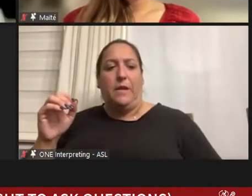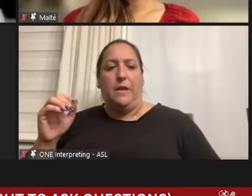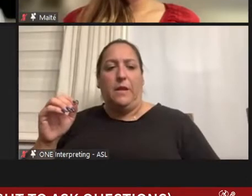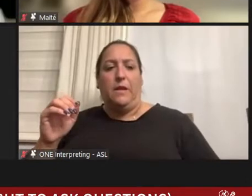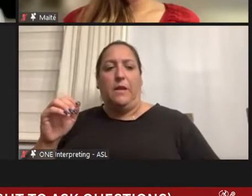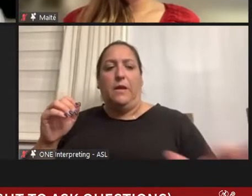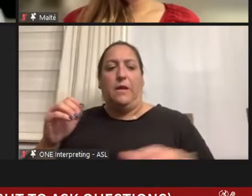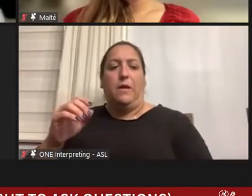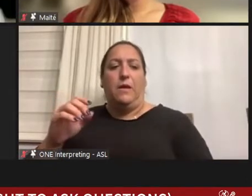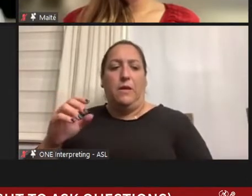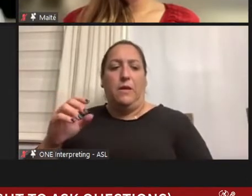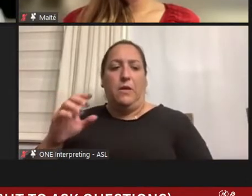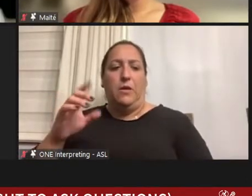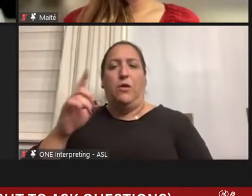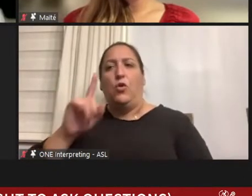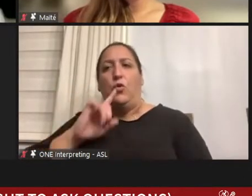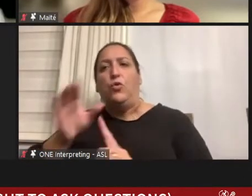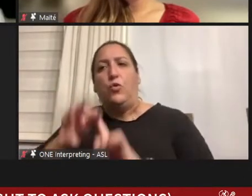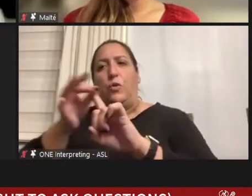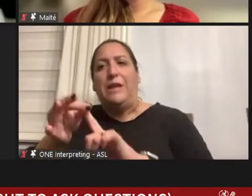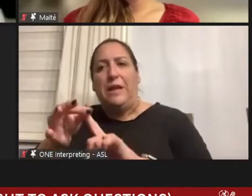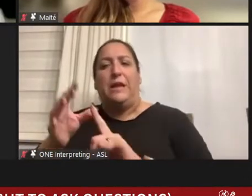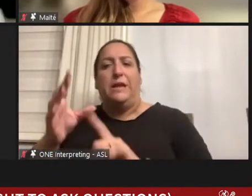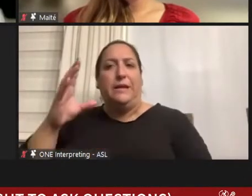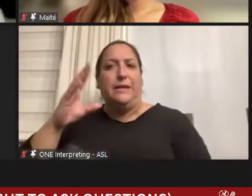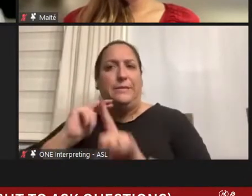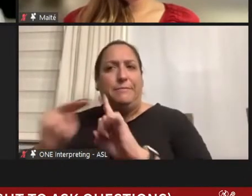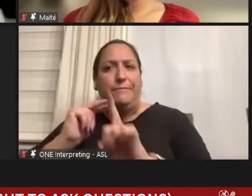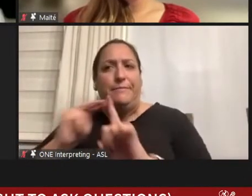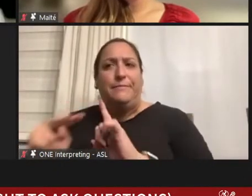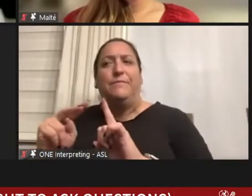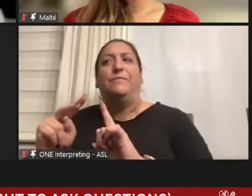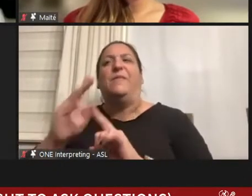unique aspect and perspective of having played that athletic role throughout that journey.